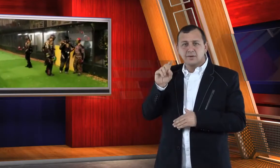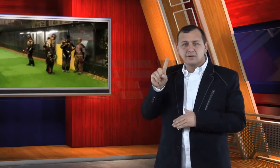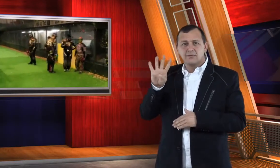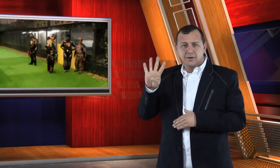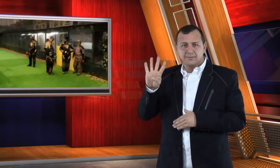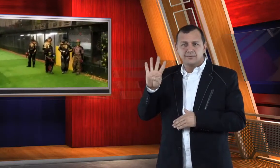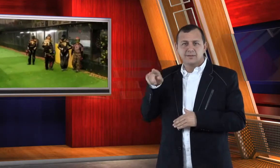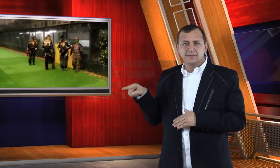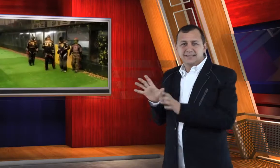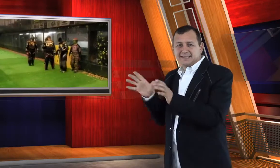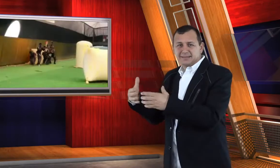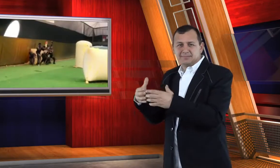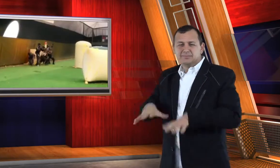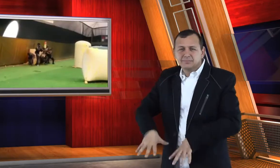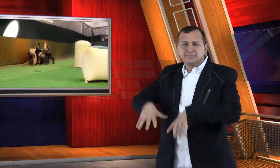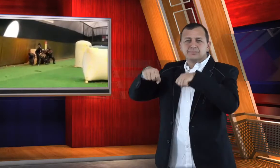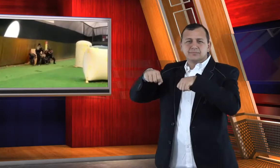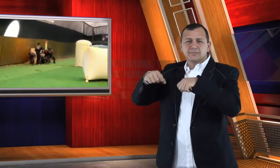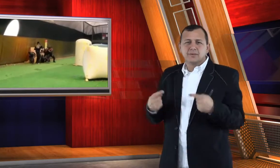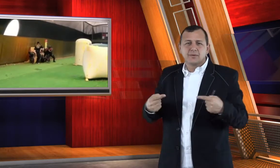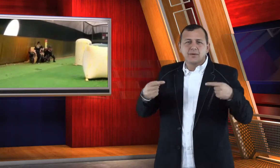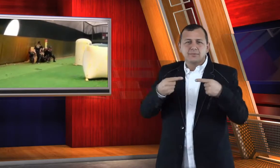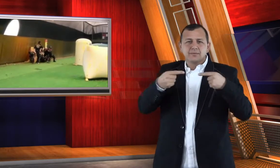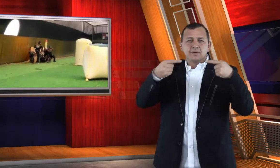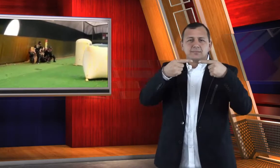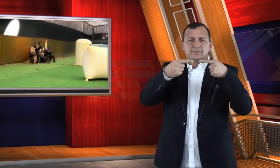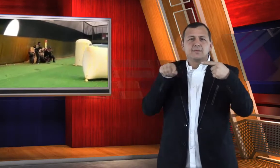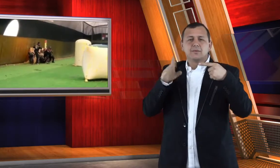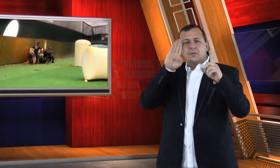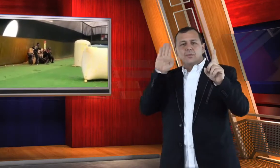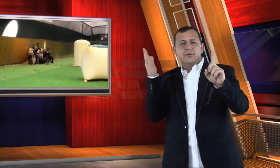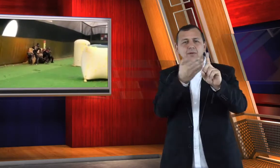of 2014 the team hosted a tournament, with